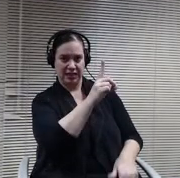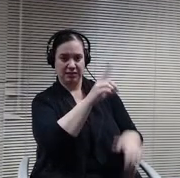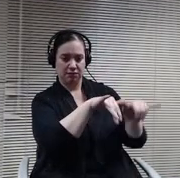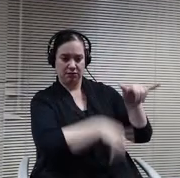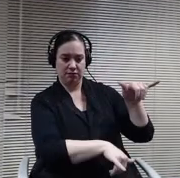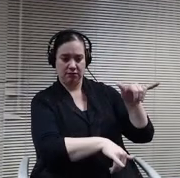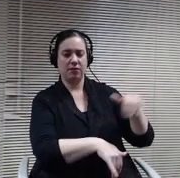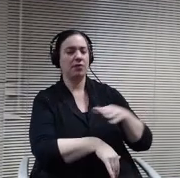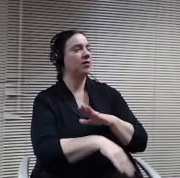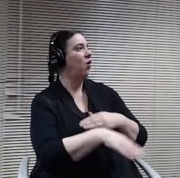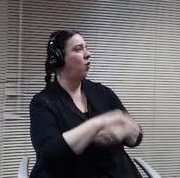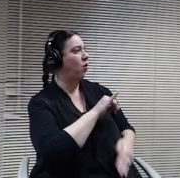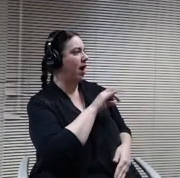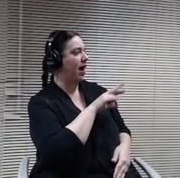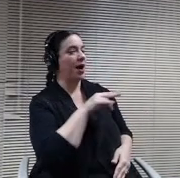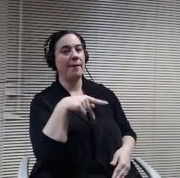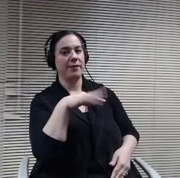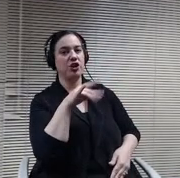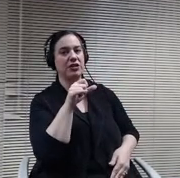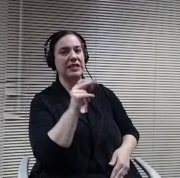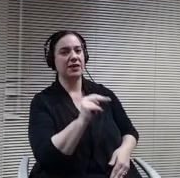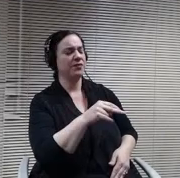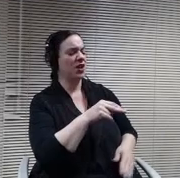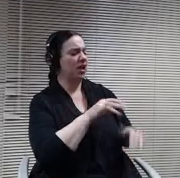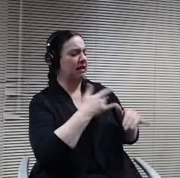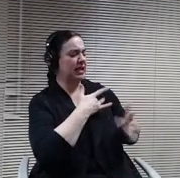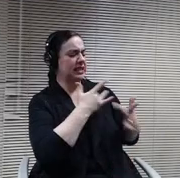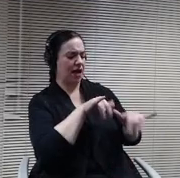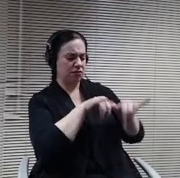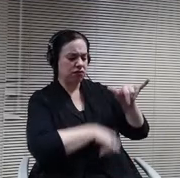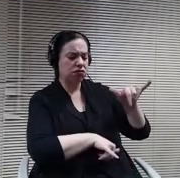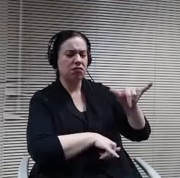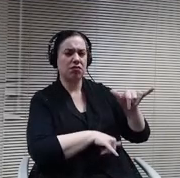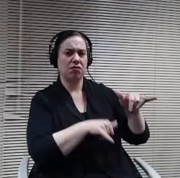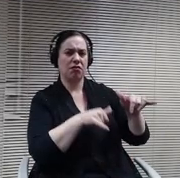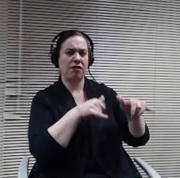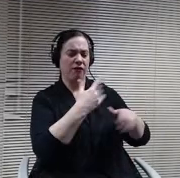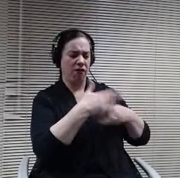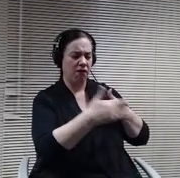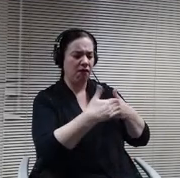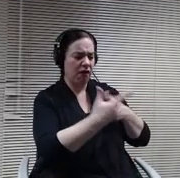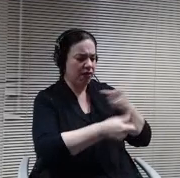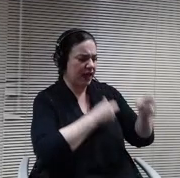might change, but they usually set an annual rate so it does stay constant.